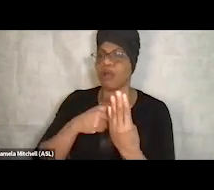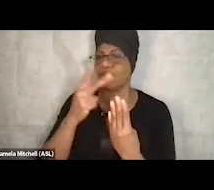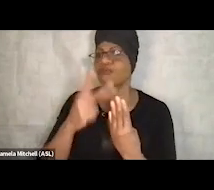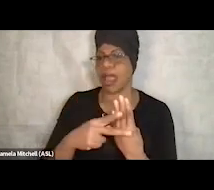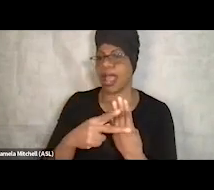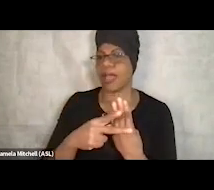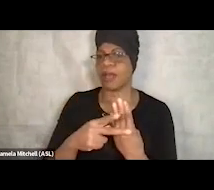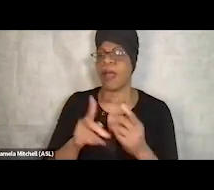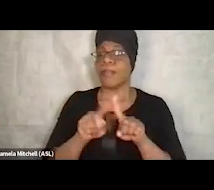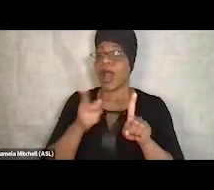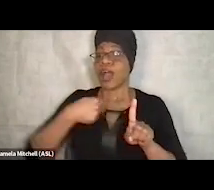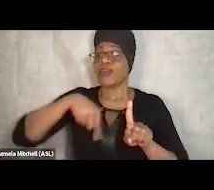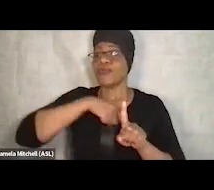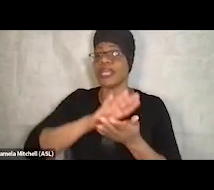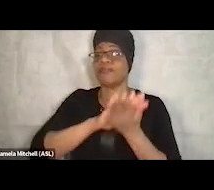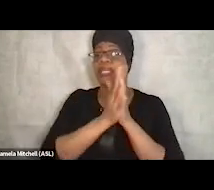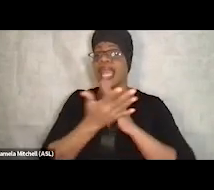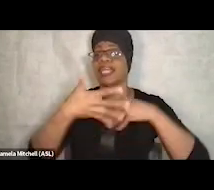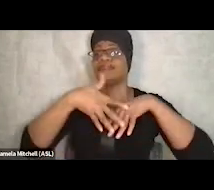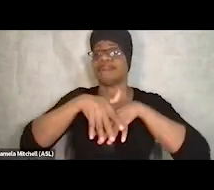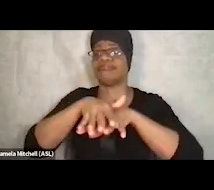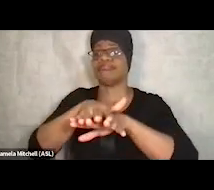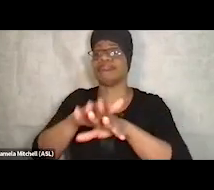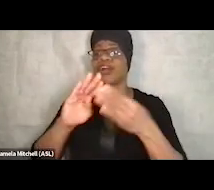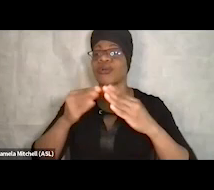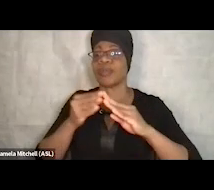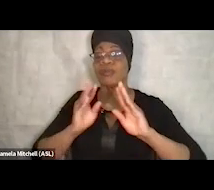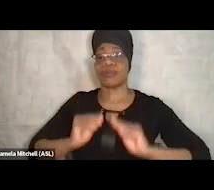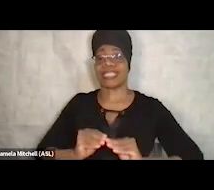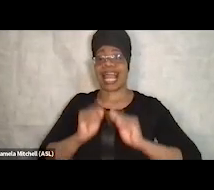in the community, it became clear that we needed to be a better partner